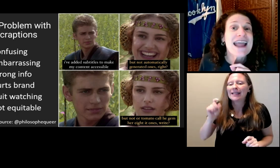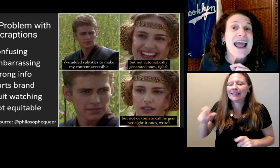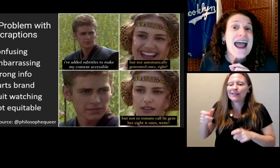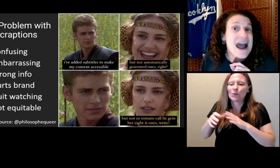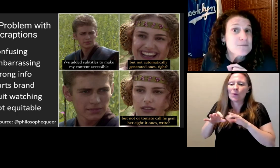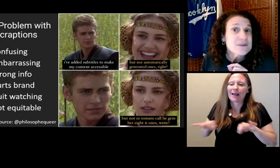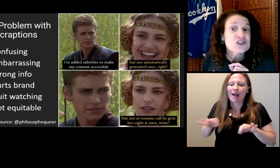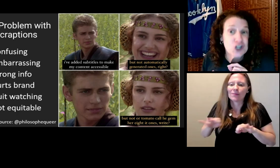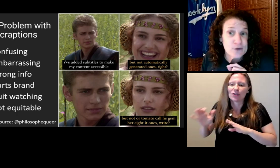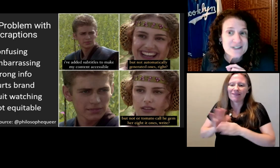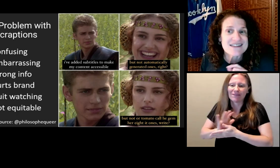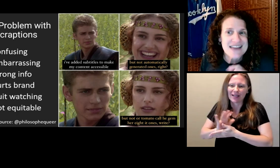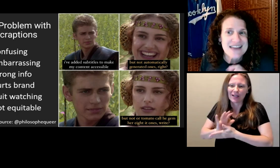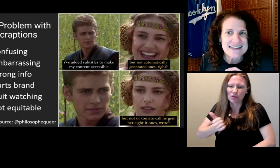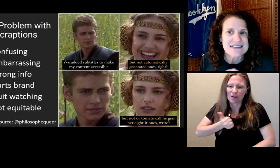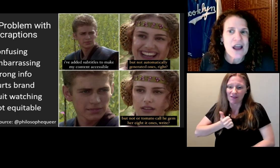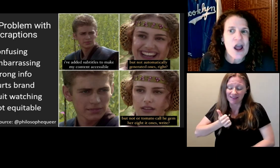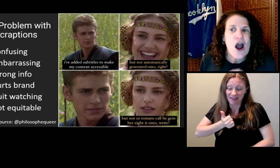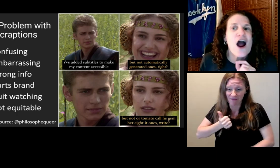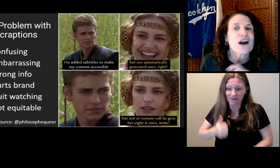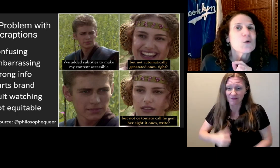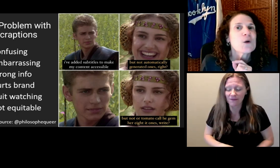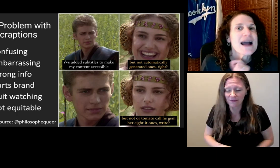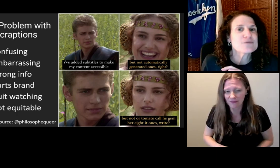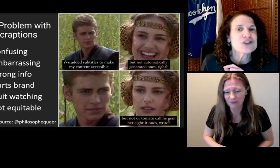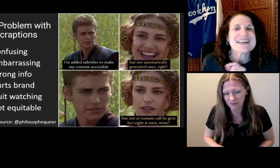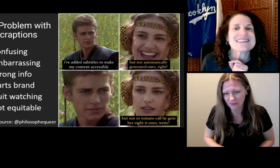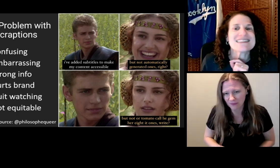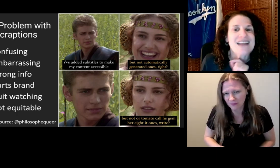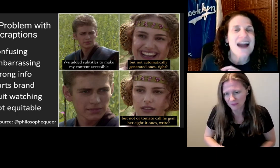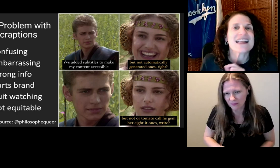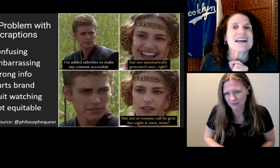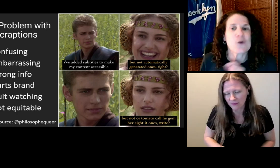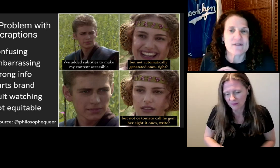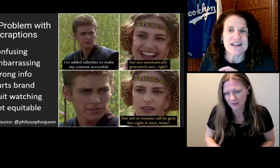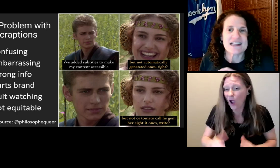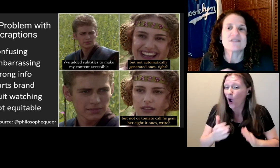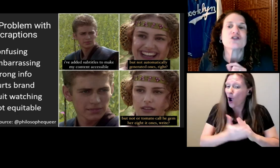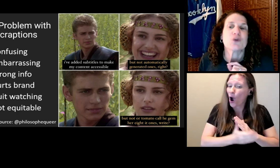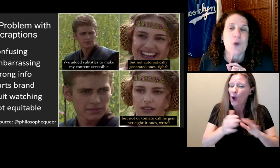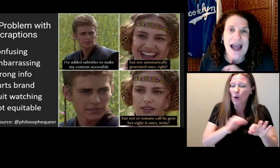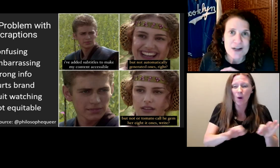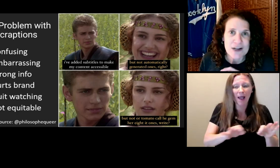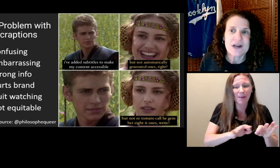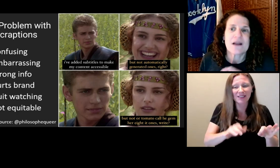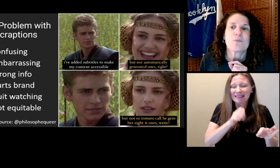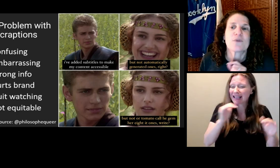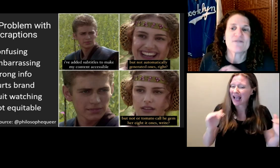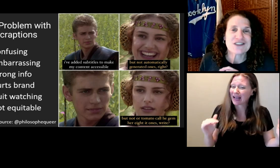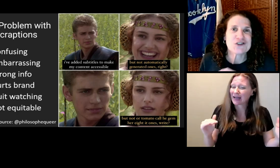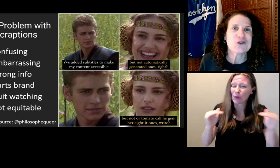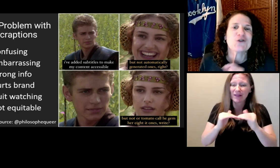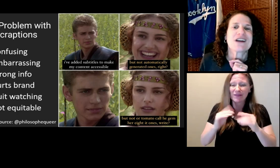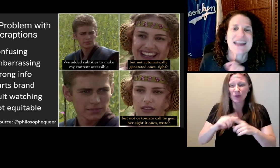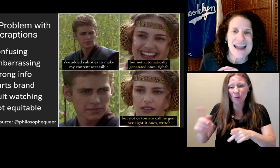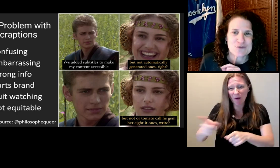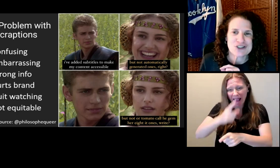Attorneys said autocaptioning is not equivalent to accurate professional captions.